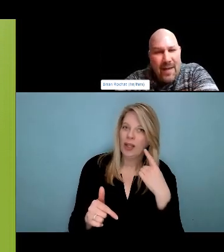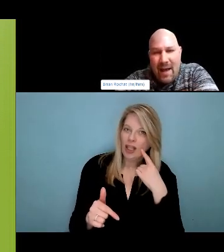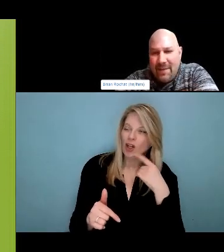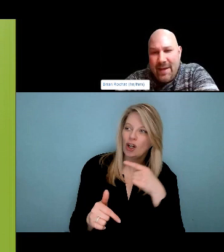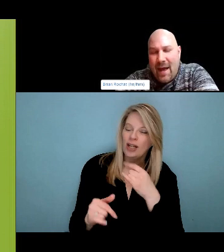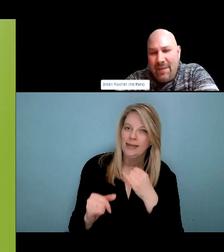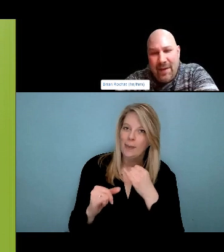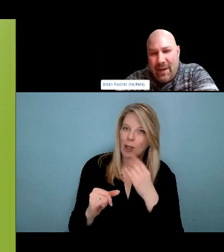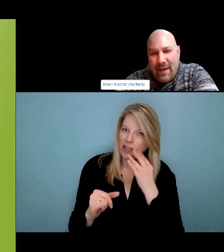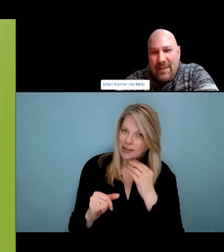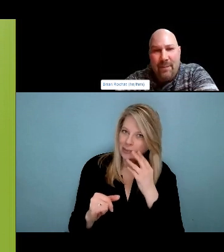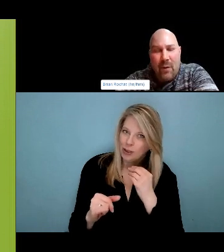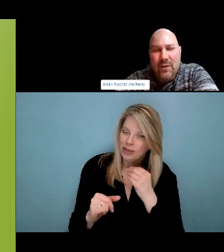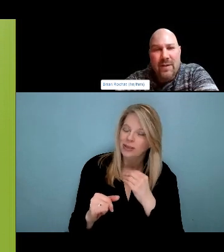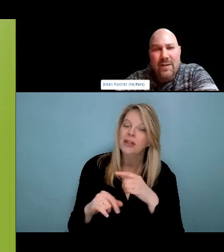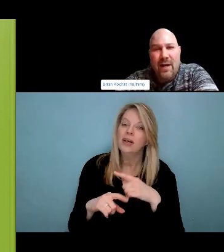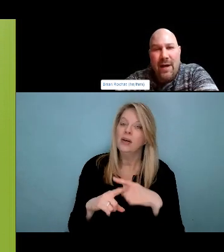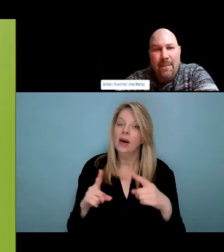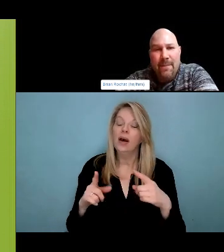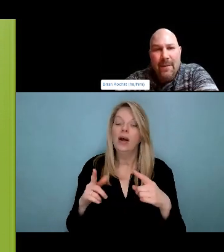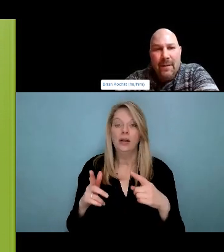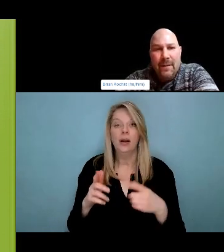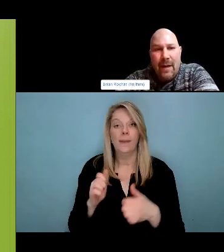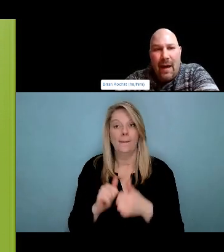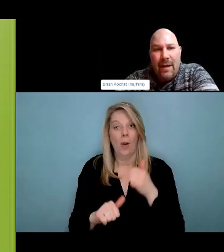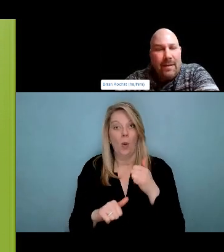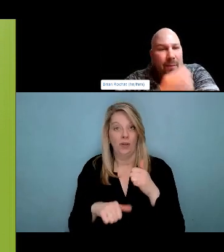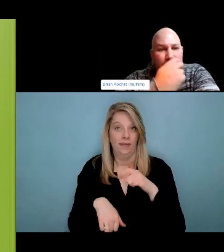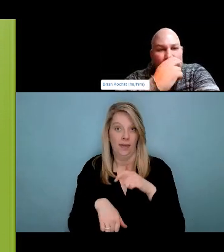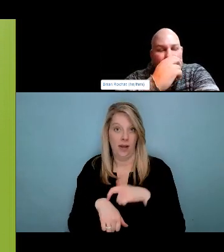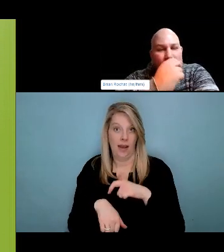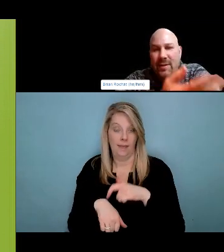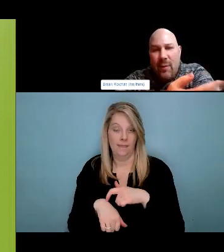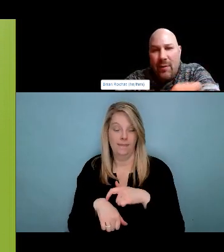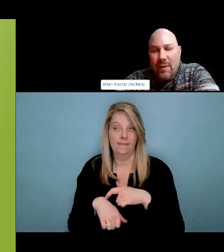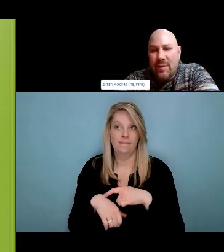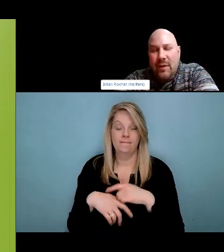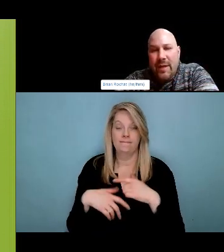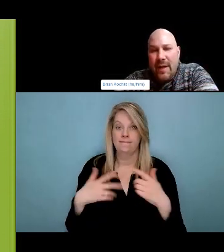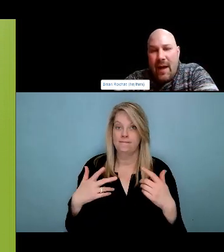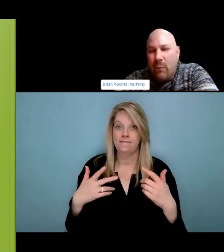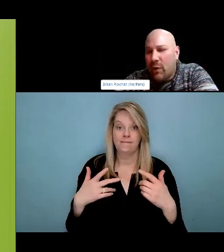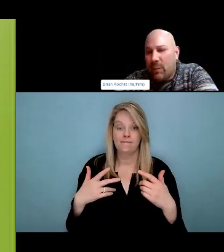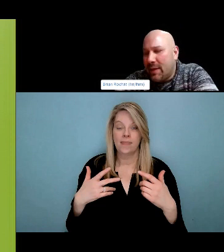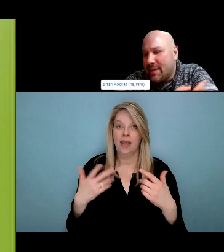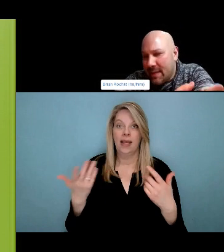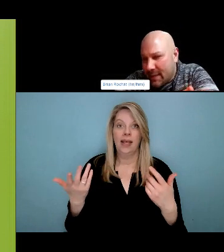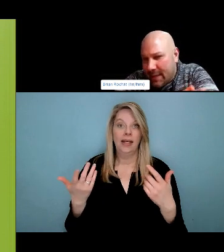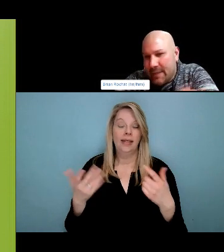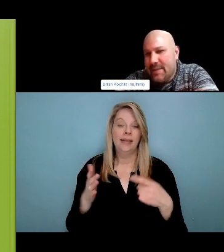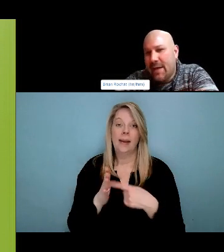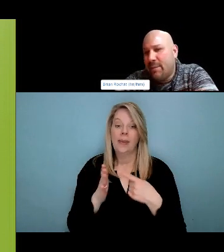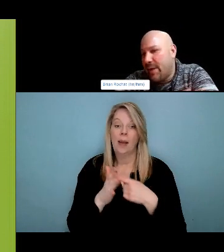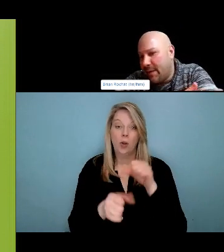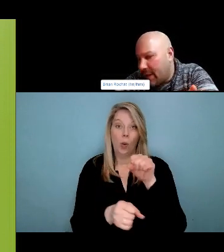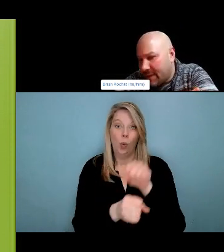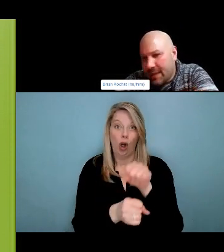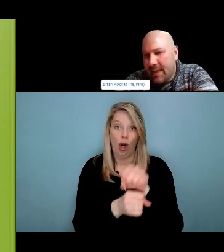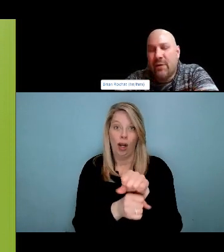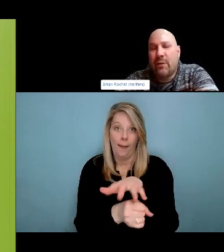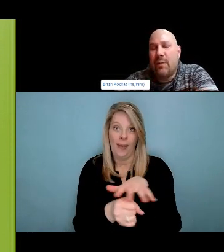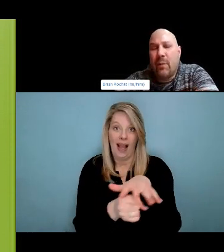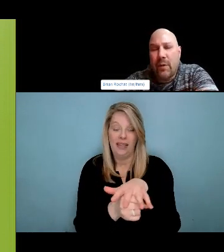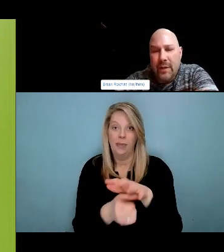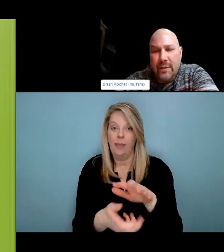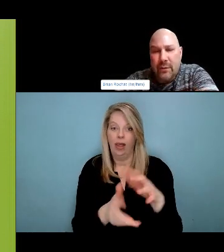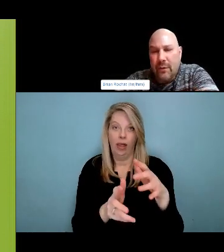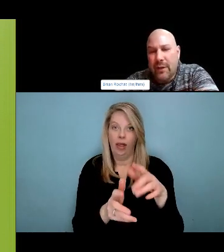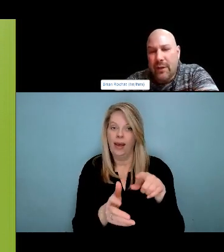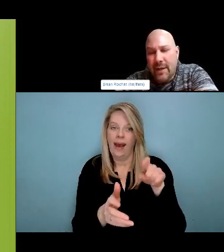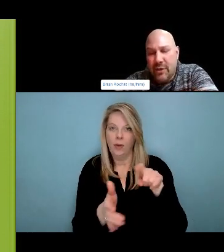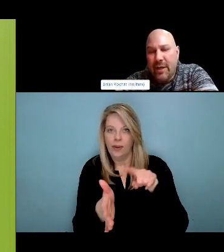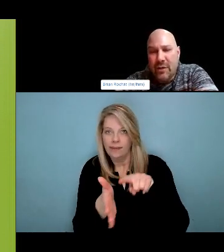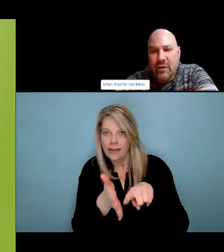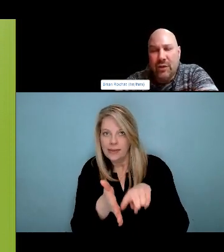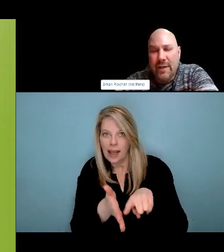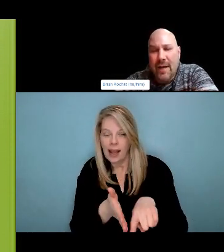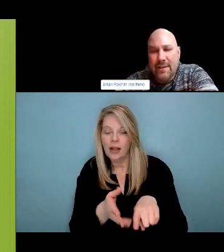the solutions to engaging in those spaces and making those spaces safe for everybody